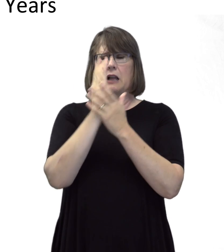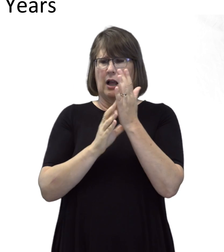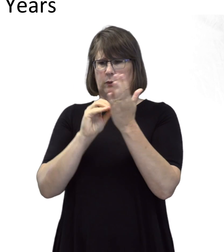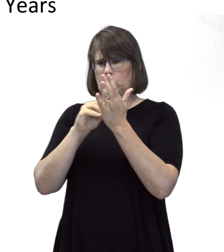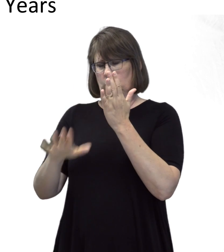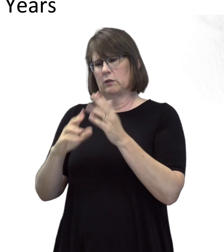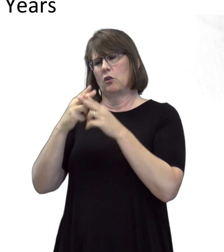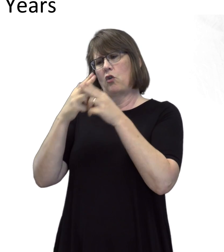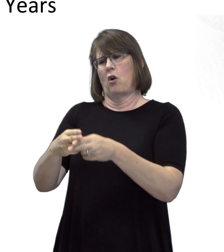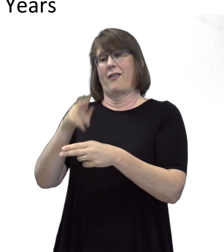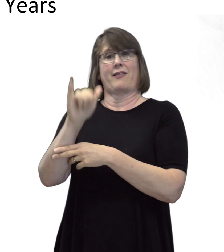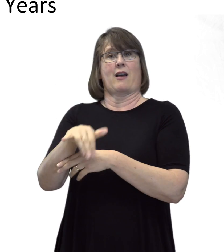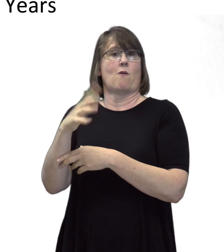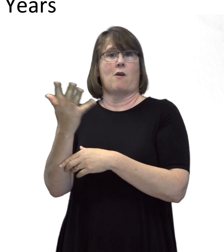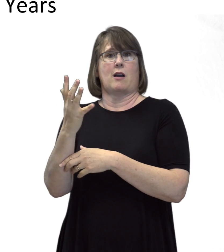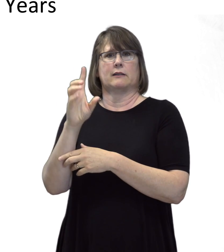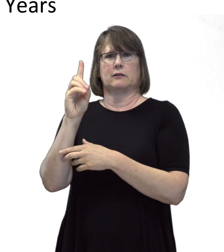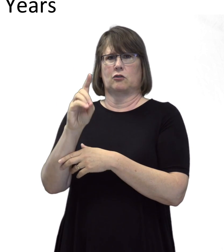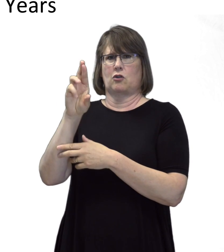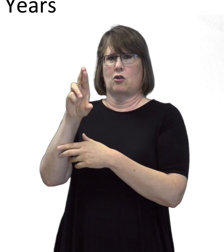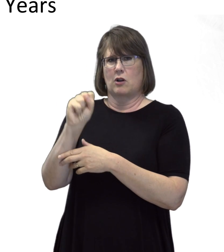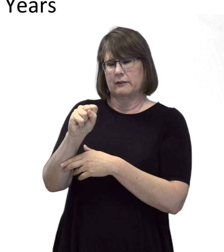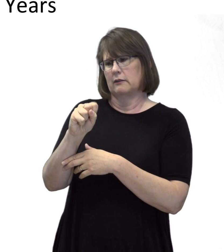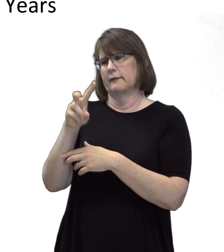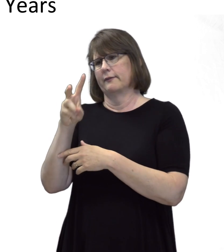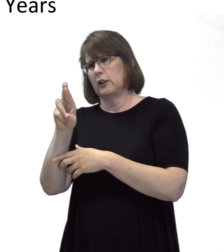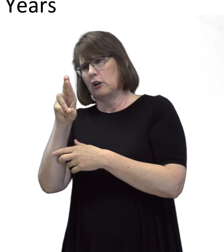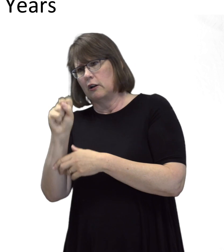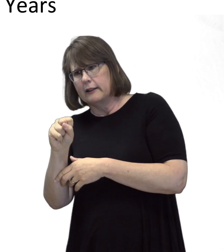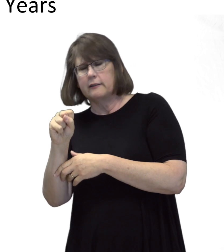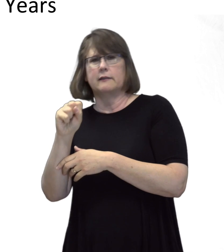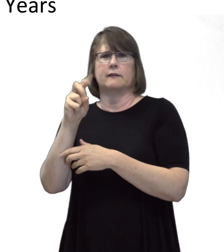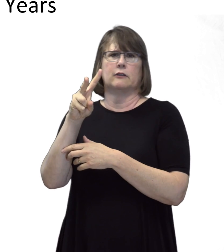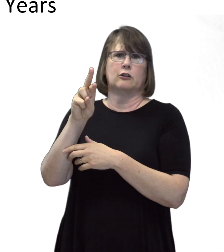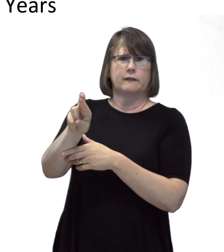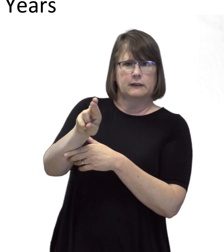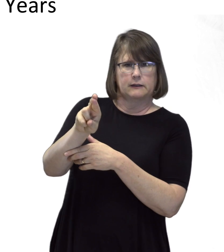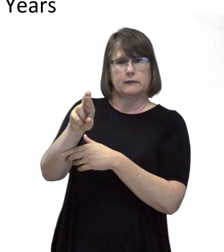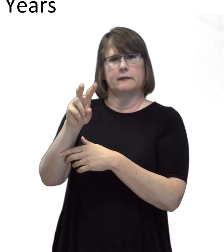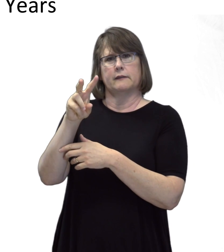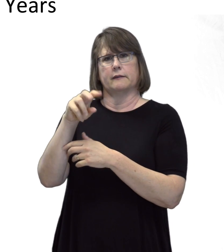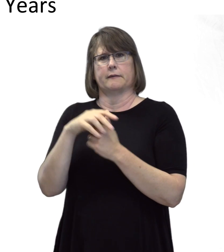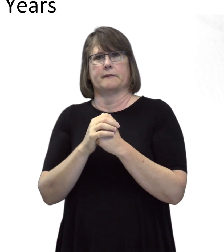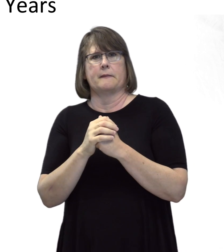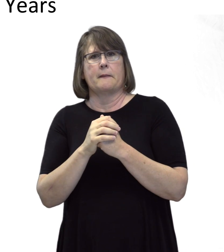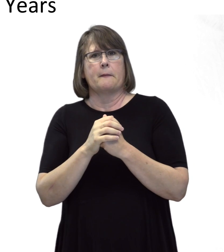which some students also call Department of Vocational Rehabilitation (VRS).